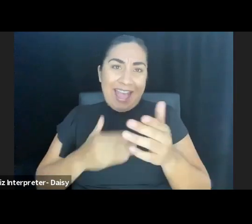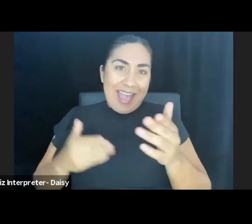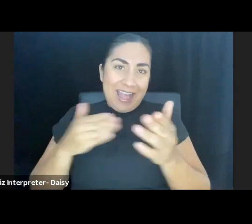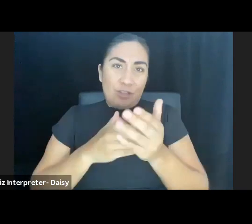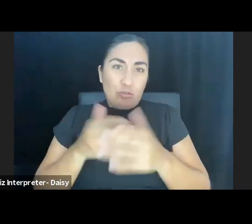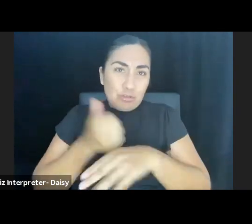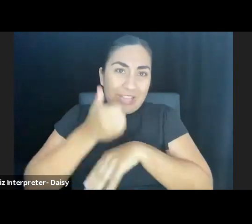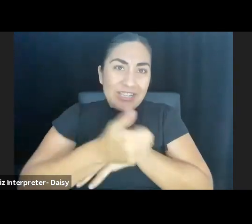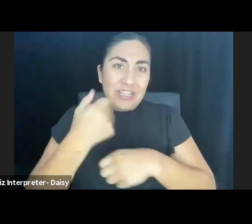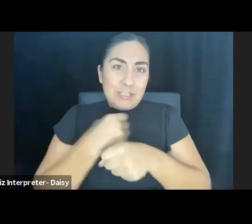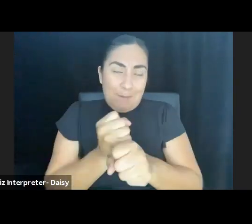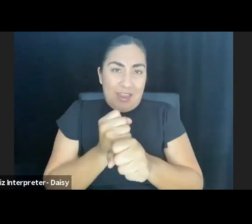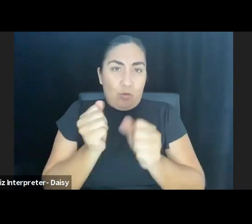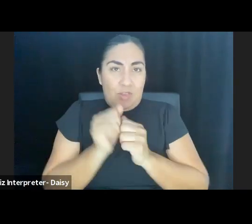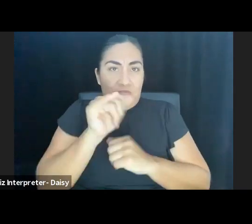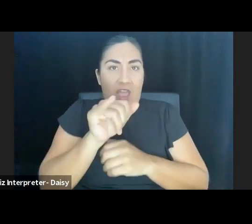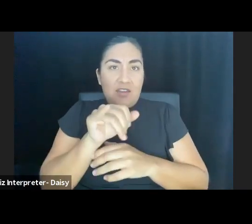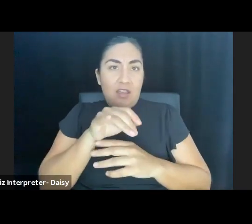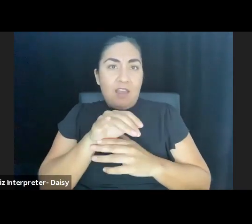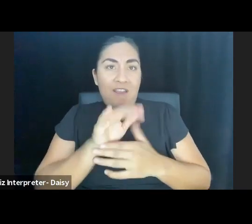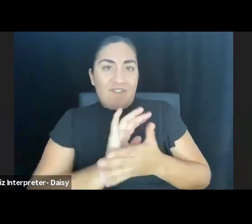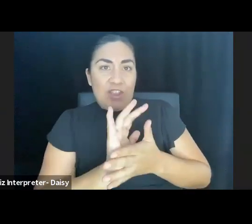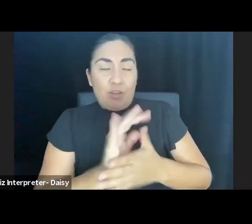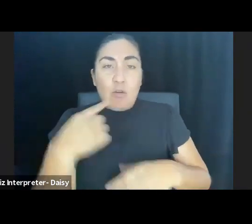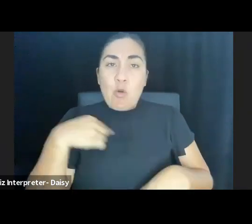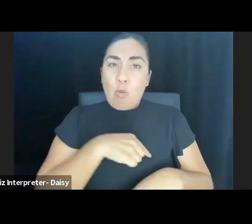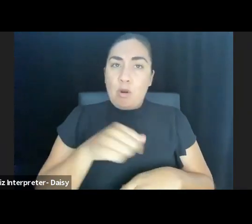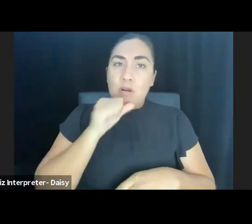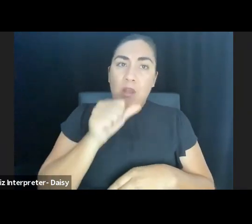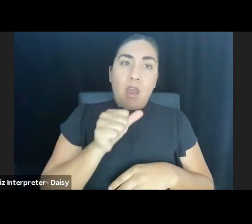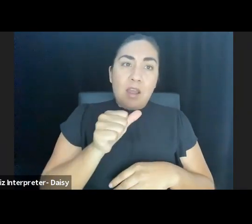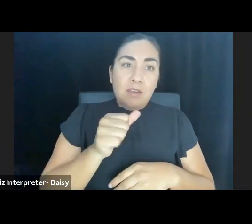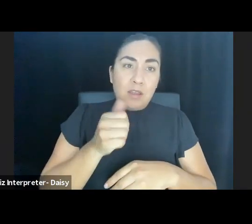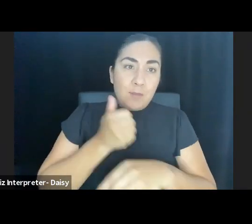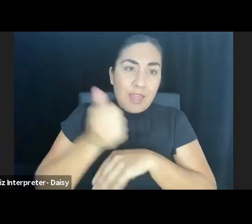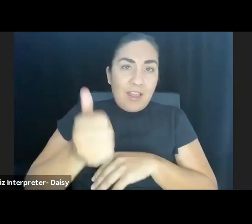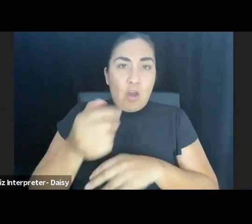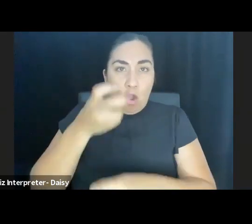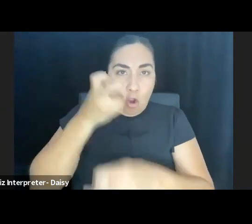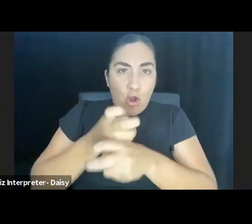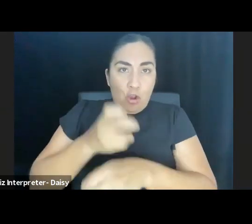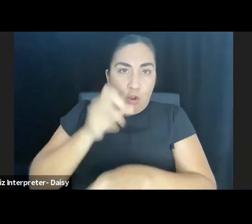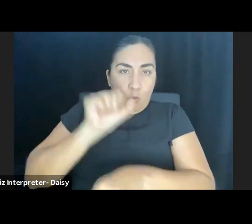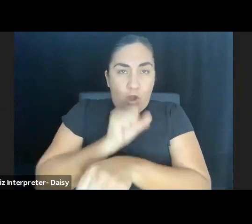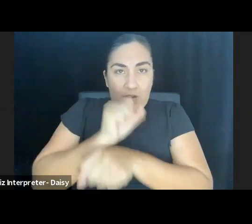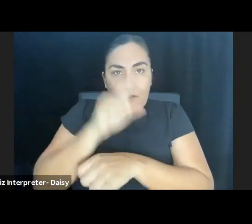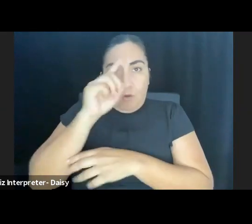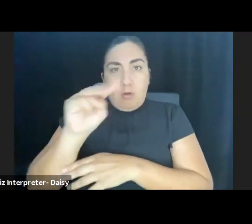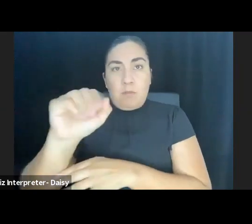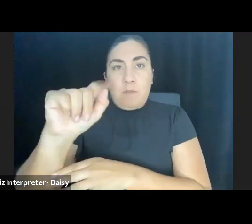We're not going to center Griffin Matthews for the hard work of naming racism and anti-blackness in our field.